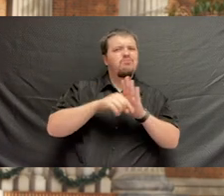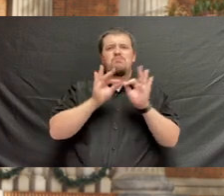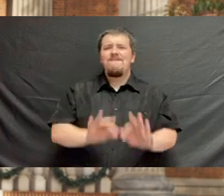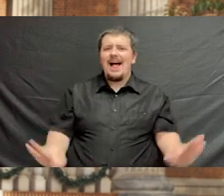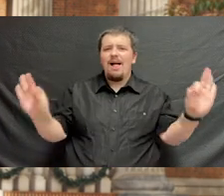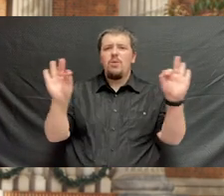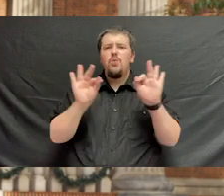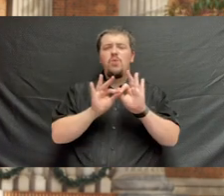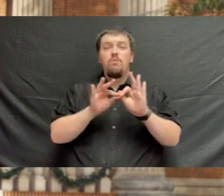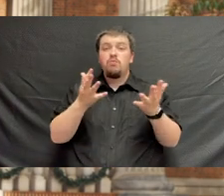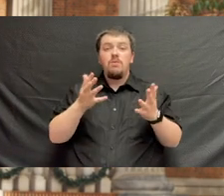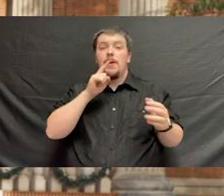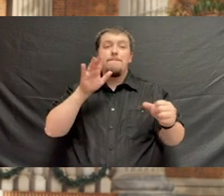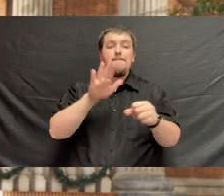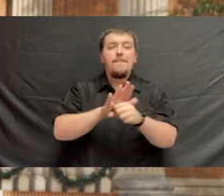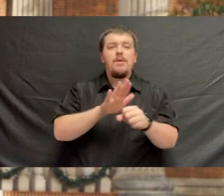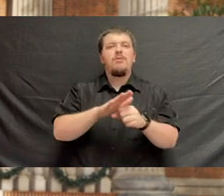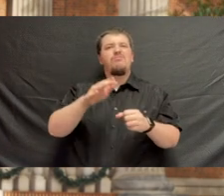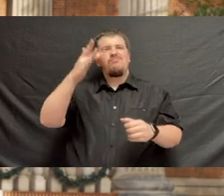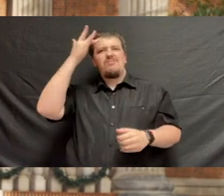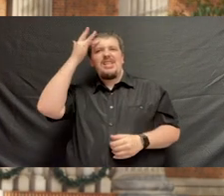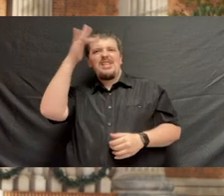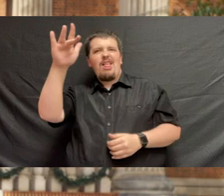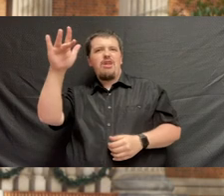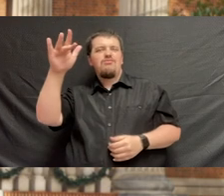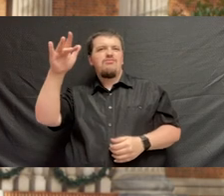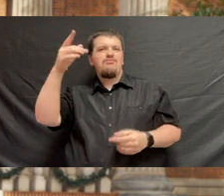and that is a commitment to intellectual achievement.